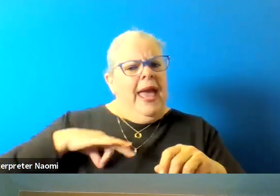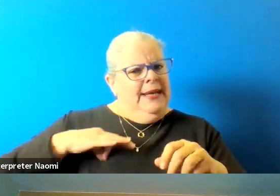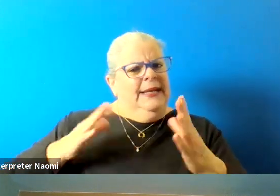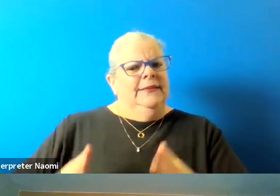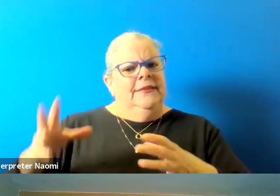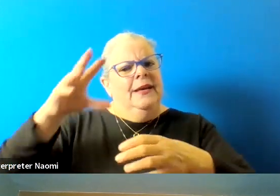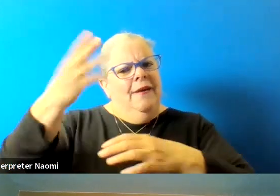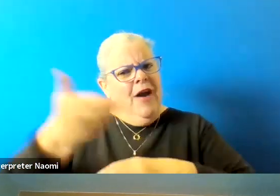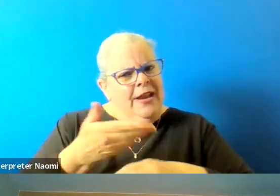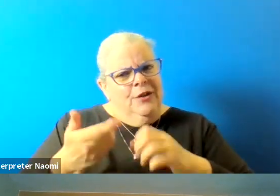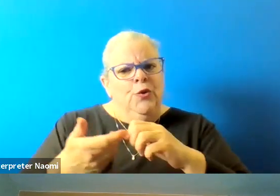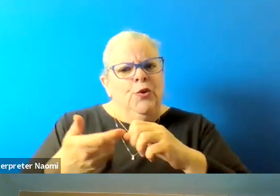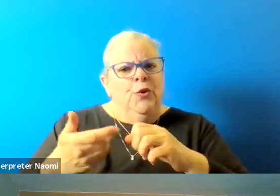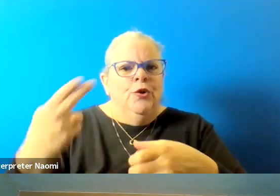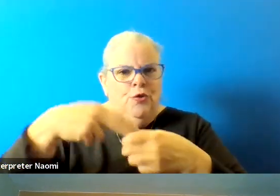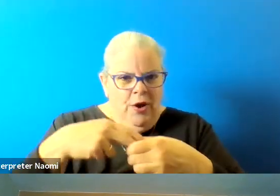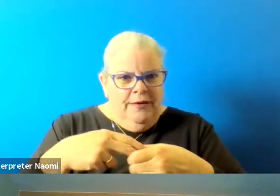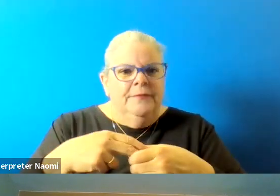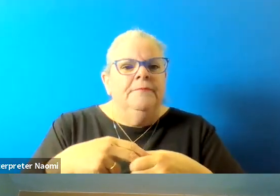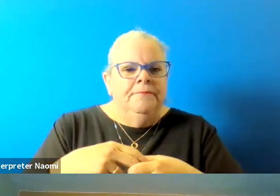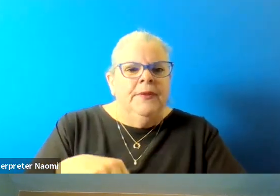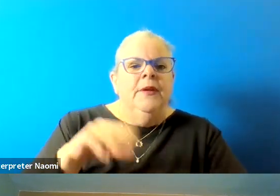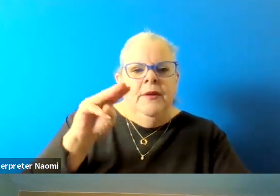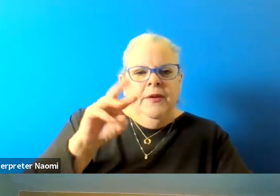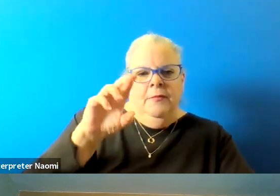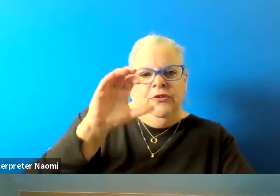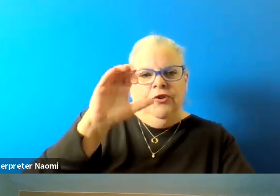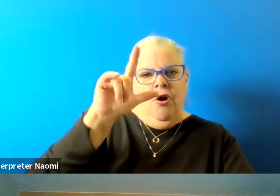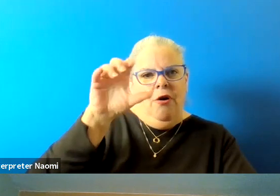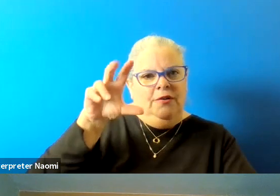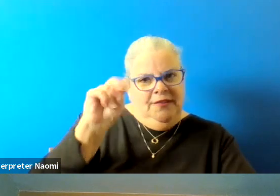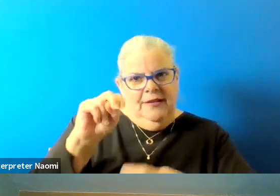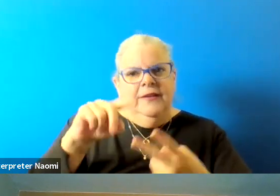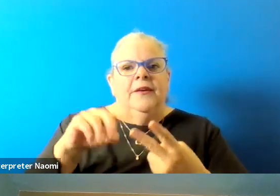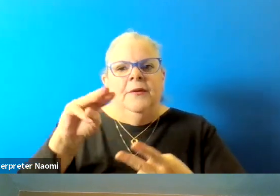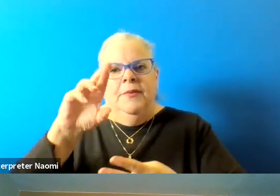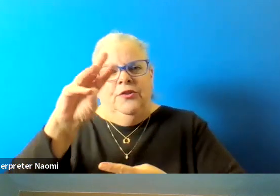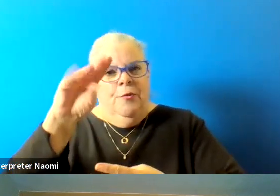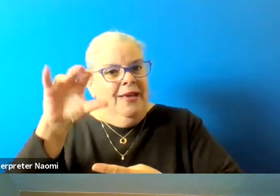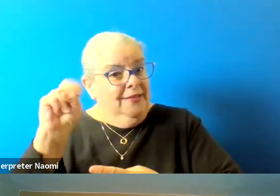And so Mr.Mason and Mr. Carlson, were able to join us this morning, but all candidates were invited.